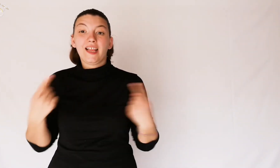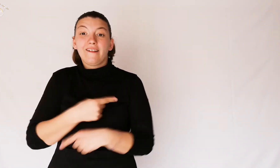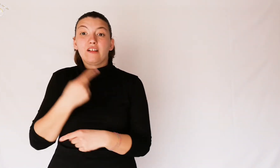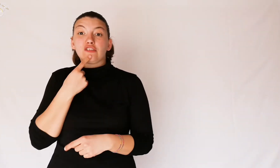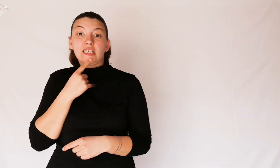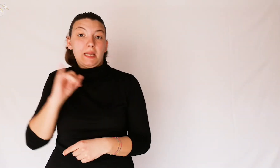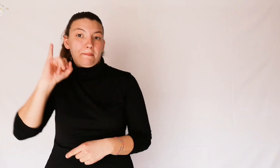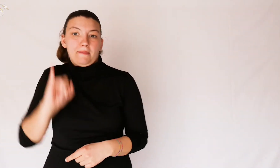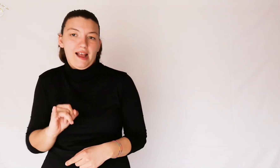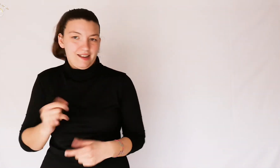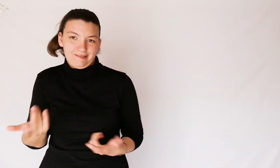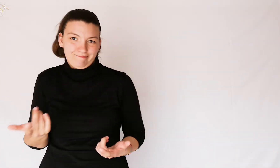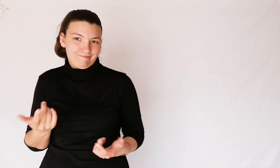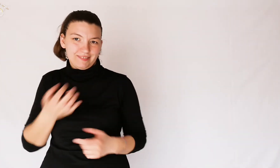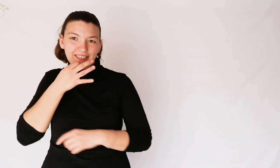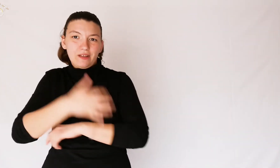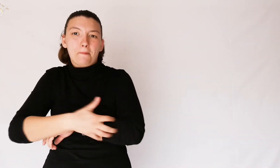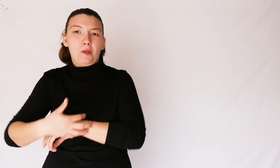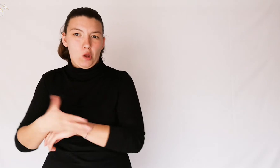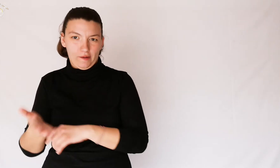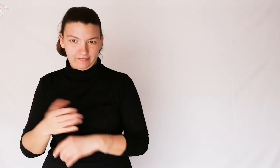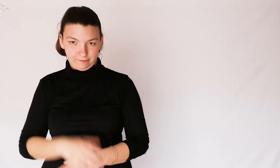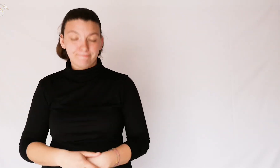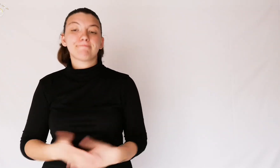but being thin means being poor.